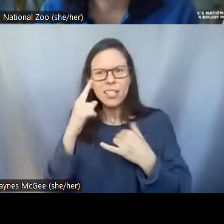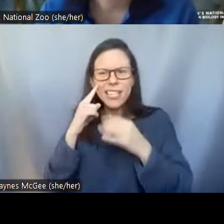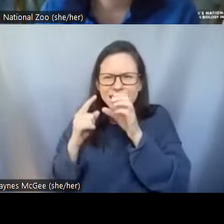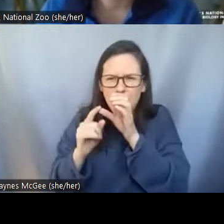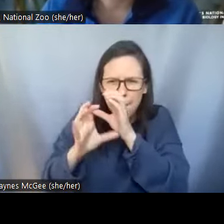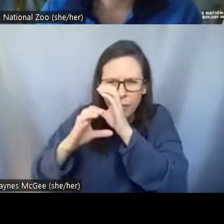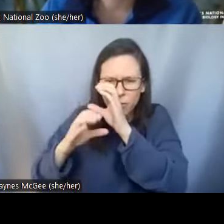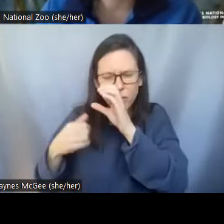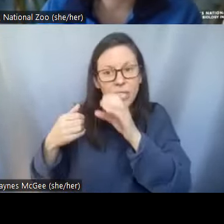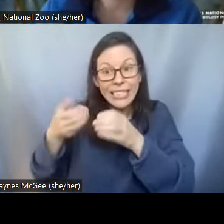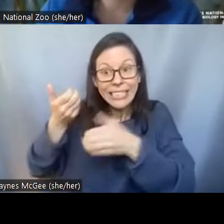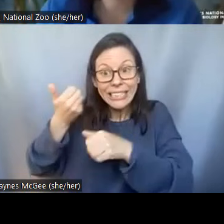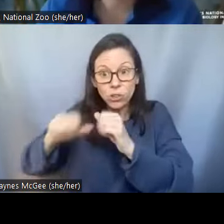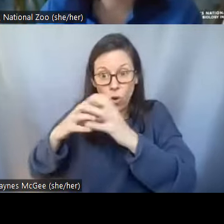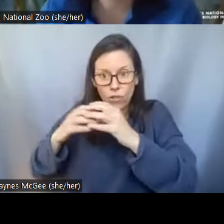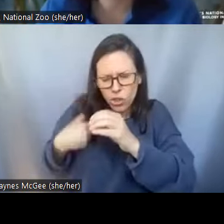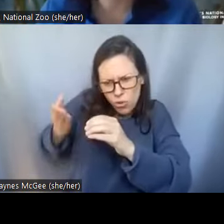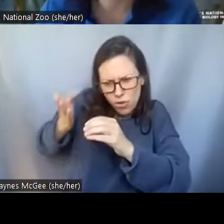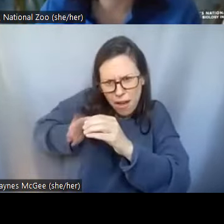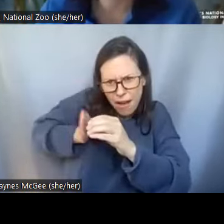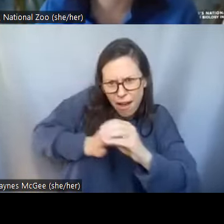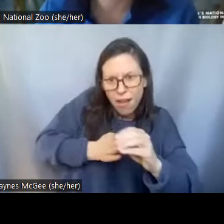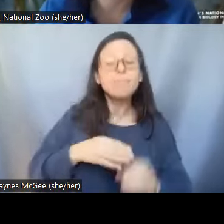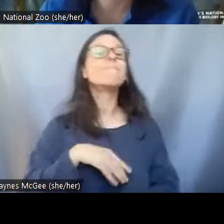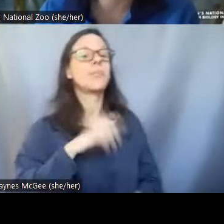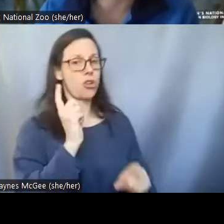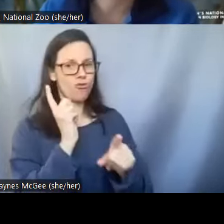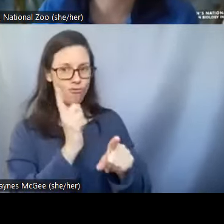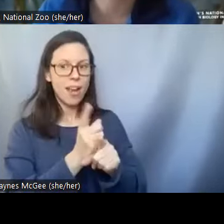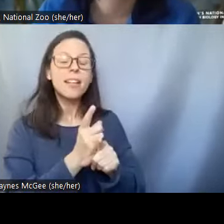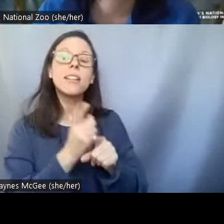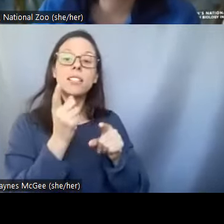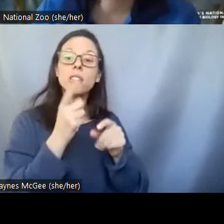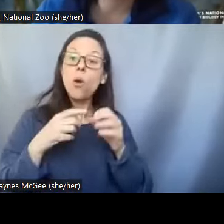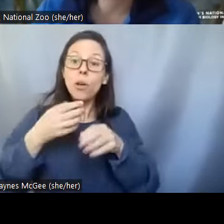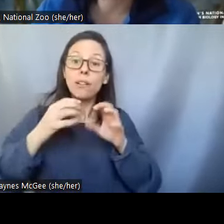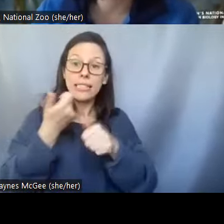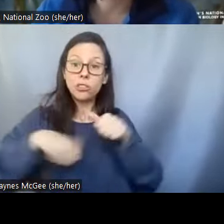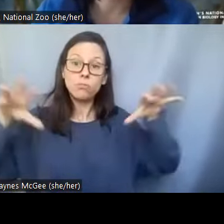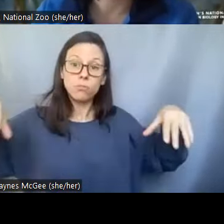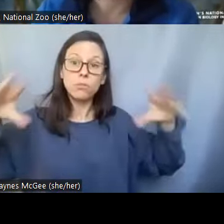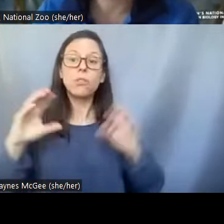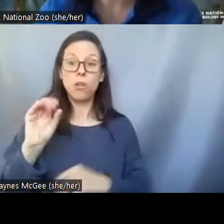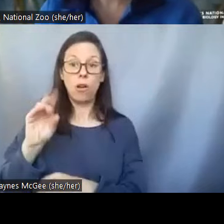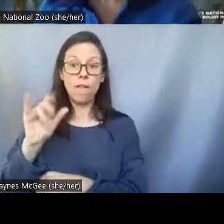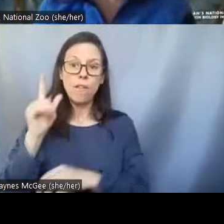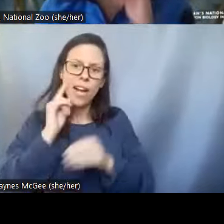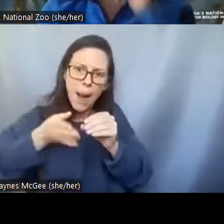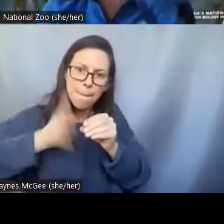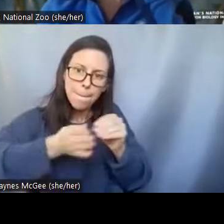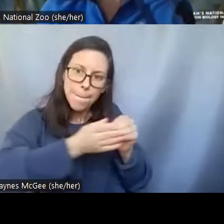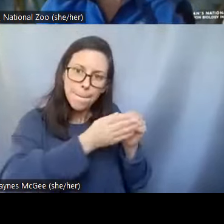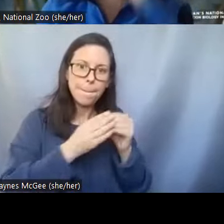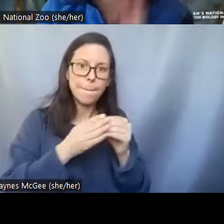those samples. >>Pei-Chih: Yes, so I'm just cutting them into smaller pieces in this video. >>Shellie: That's amazing,